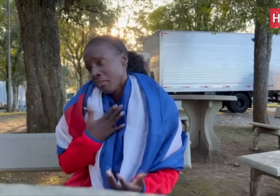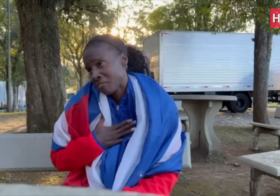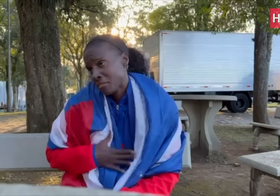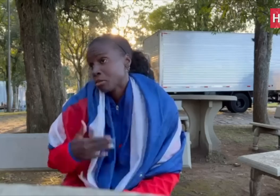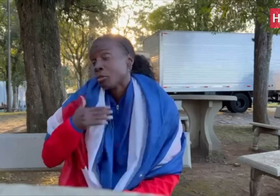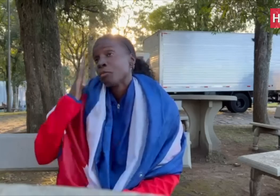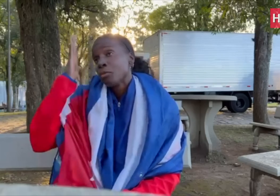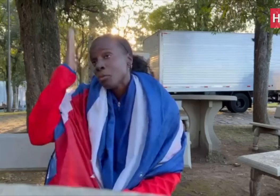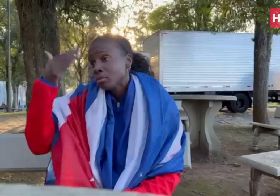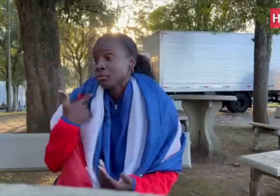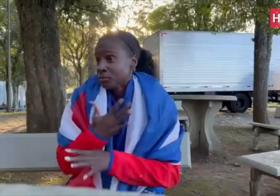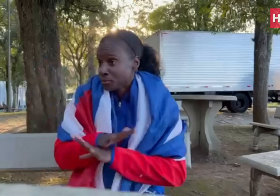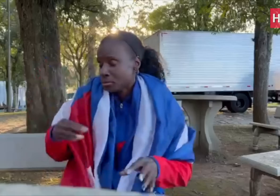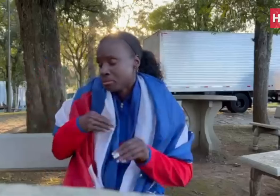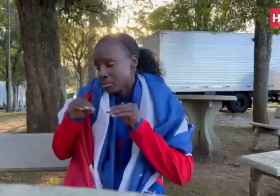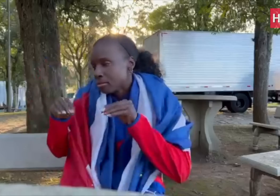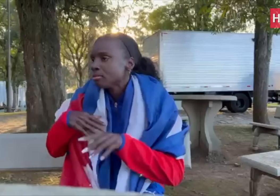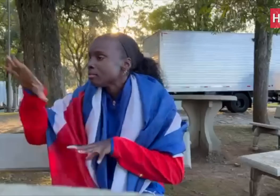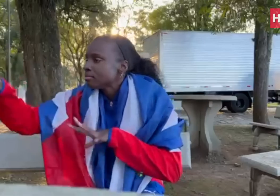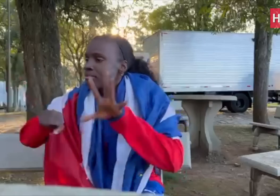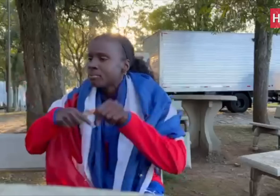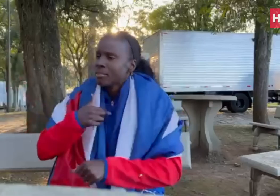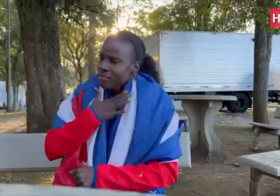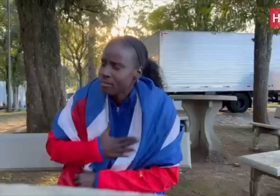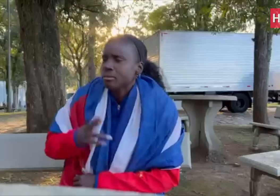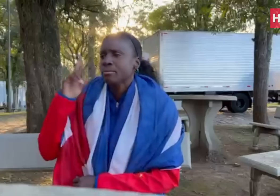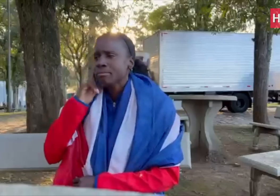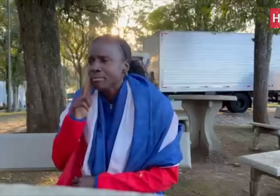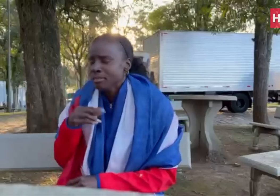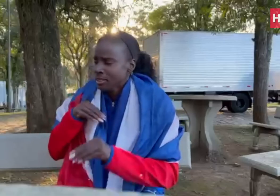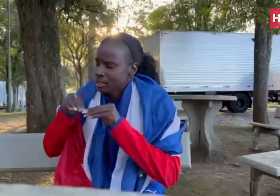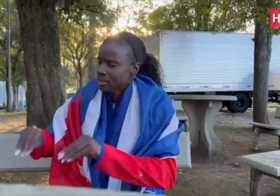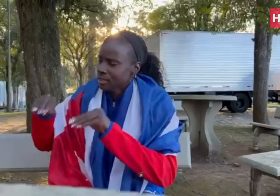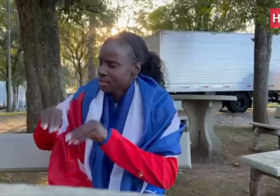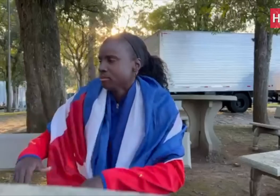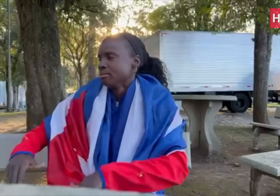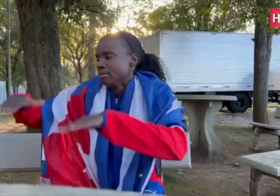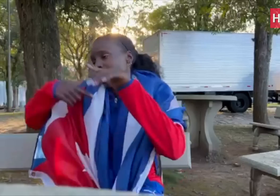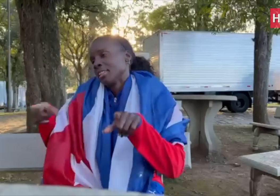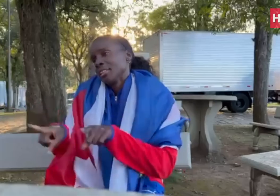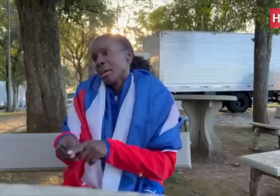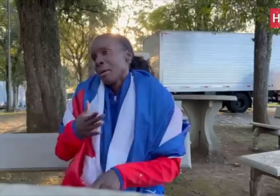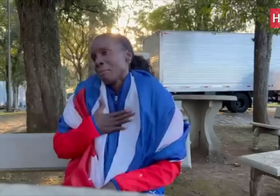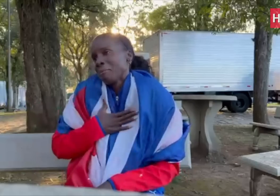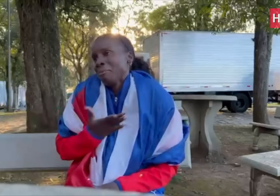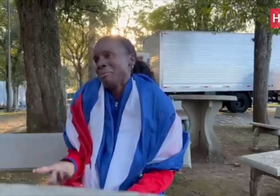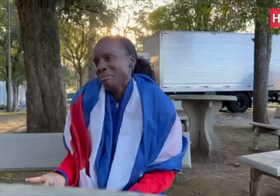Of course, after I retire, I’d be a coach for deaf youths in my country and inspire them to be the best they can be.